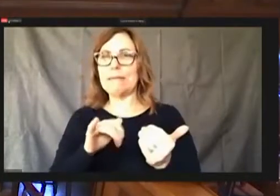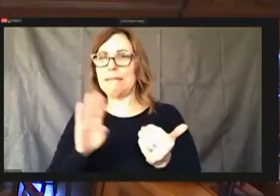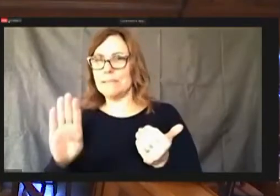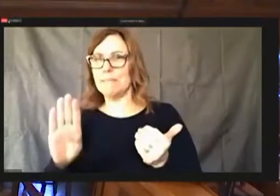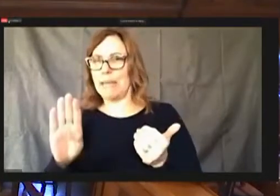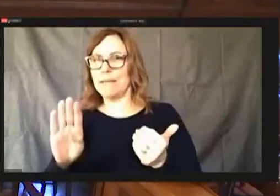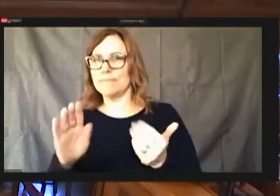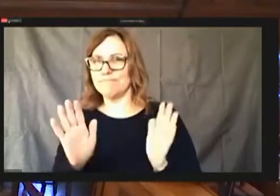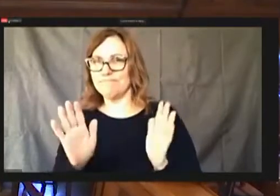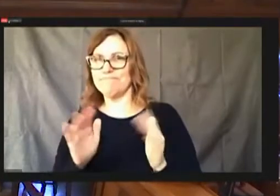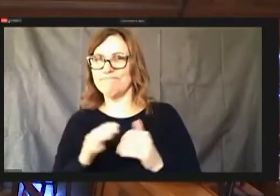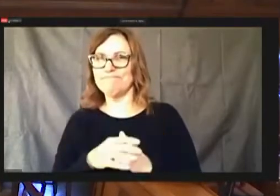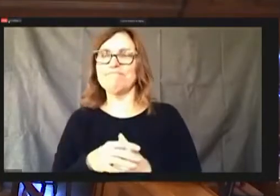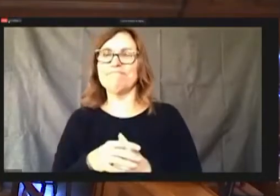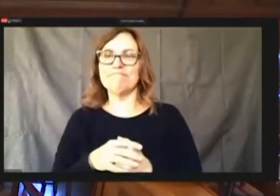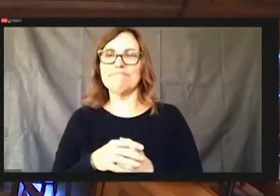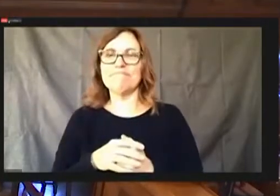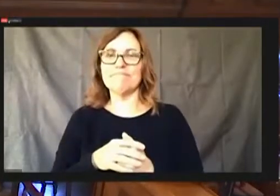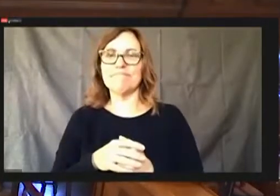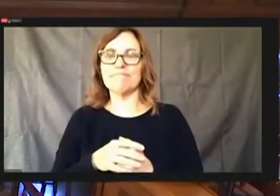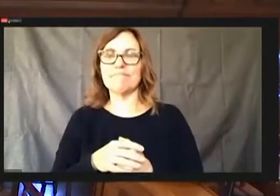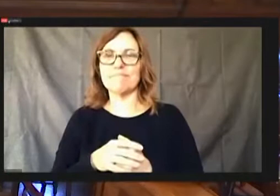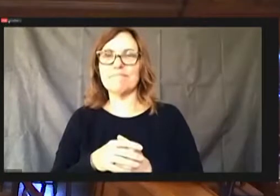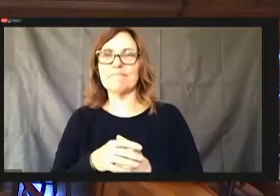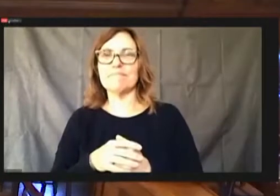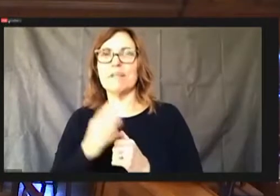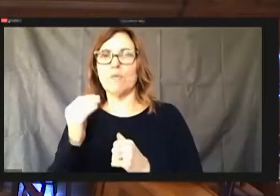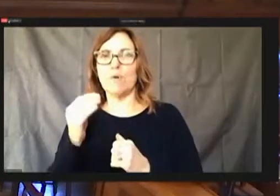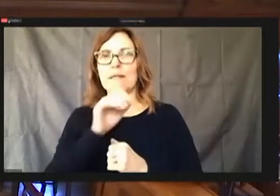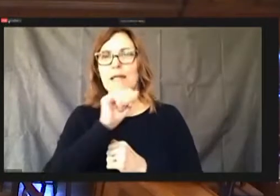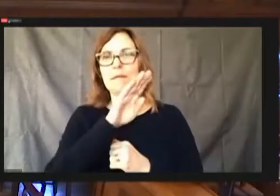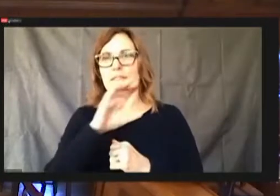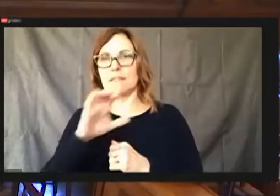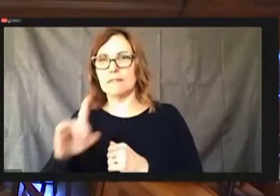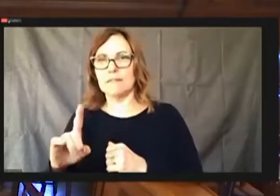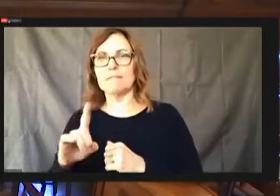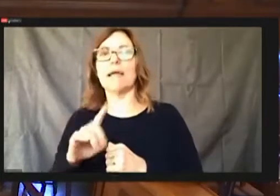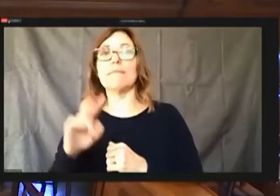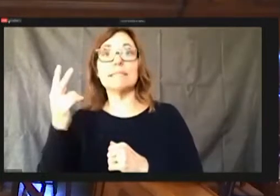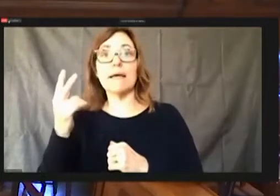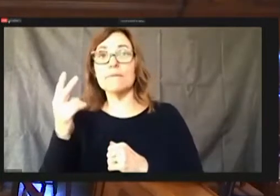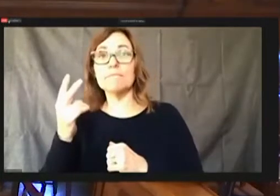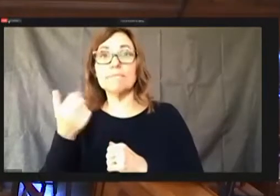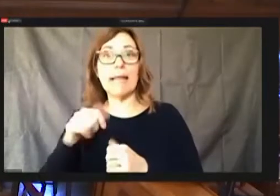Okay. Gotcha. Second, in discussion.